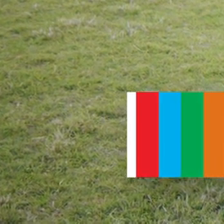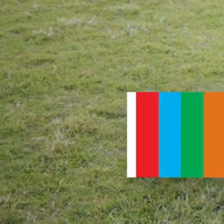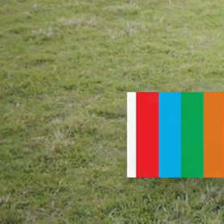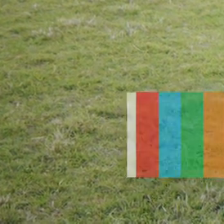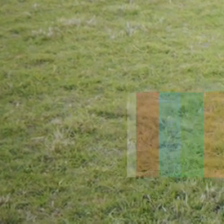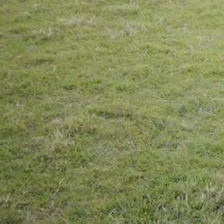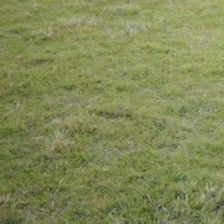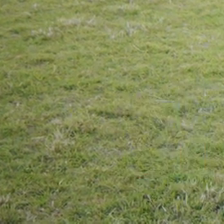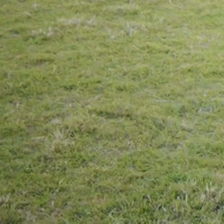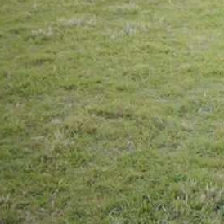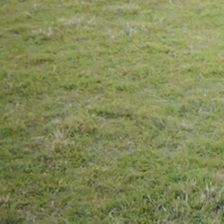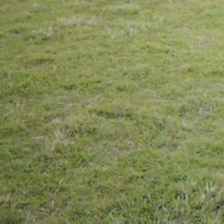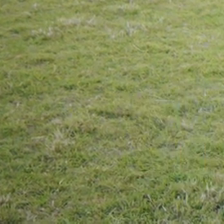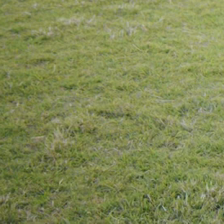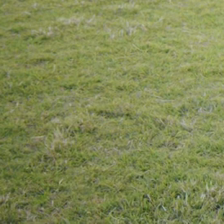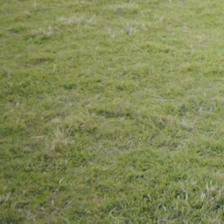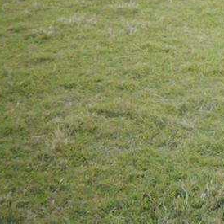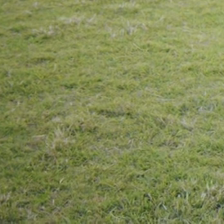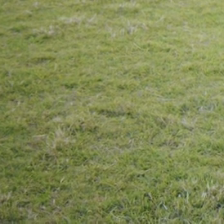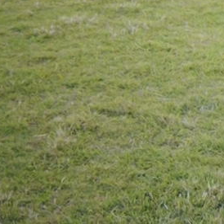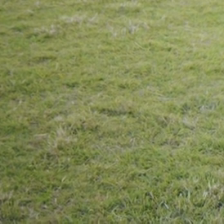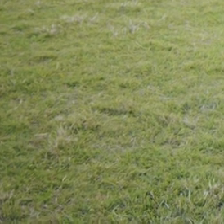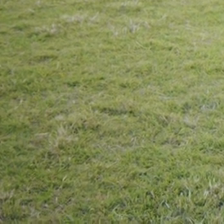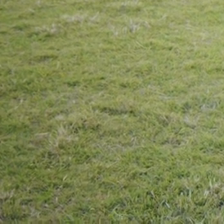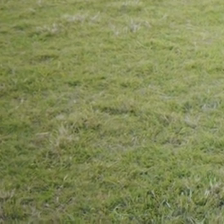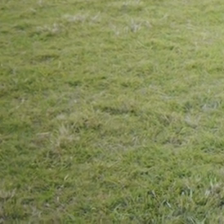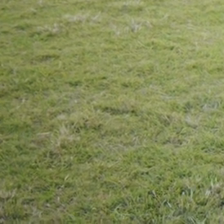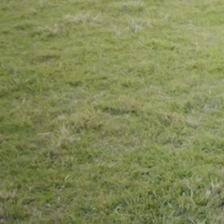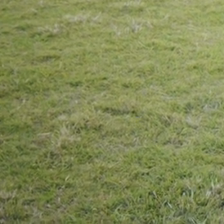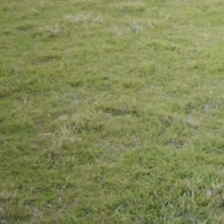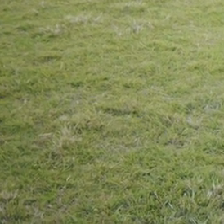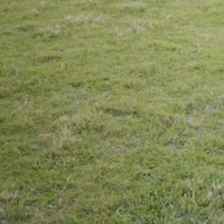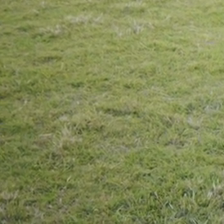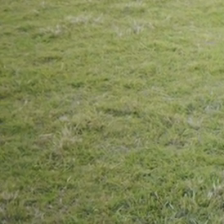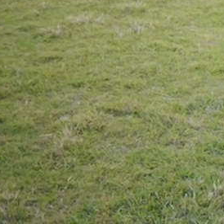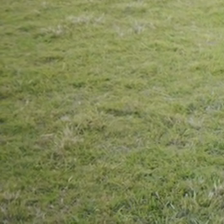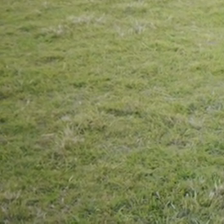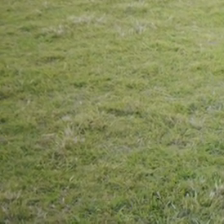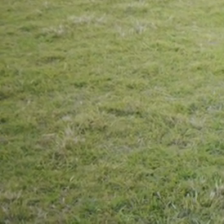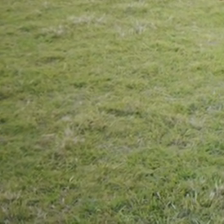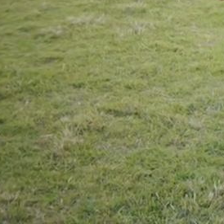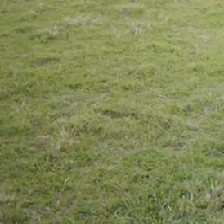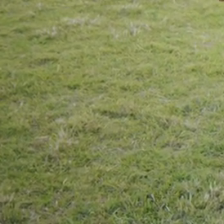Ballet. Do you think we could do some ballet movements right here, right now? Okay! What would you start with? What's a first move?